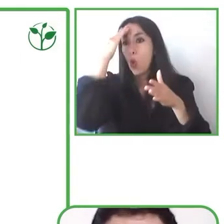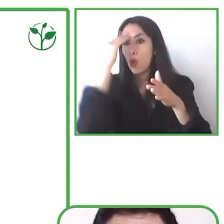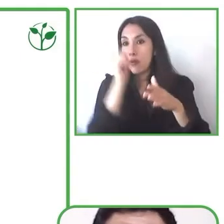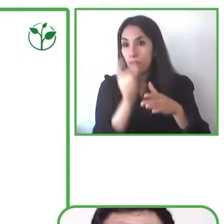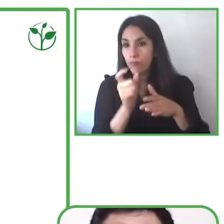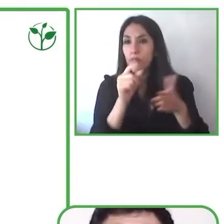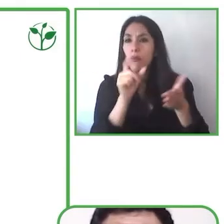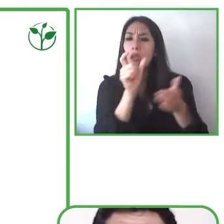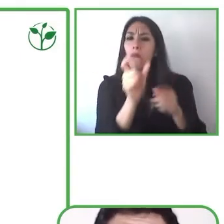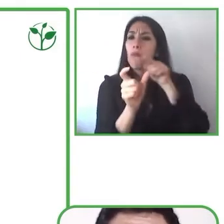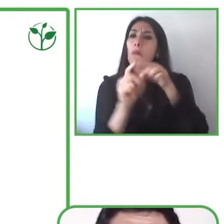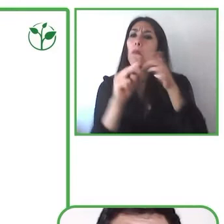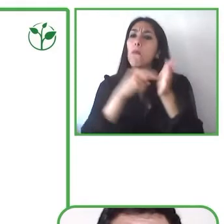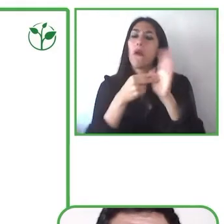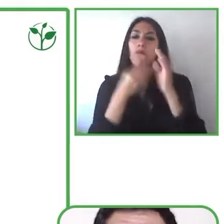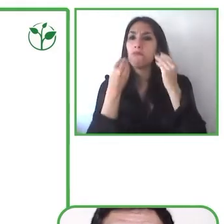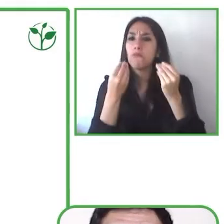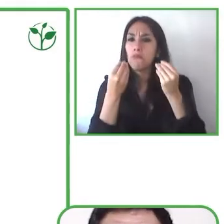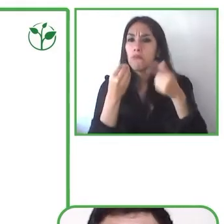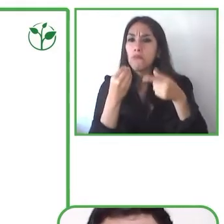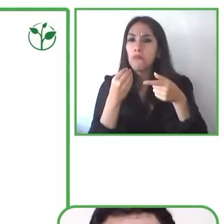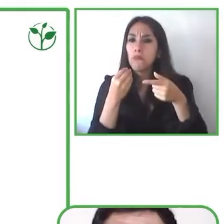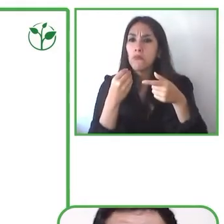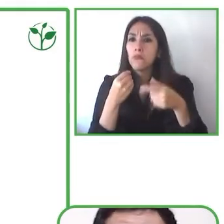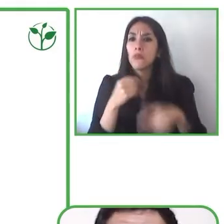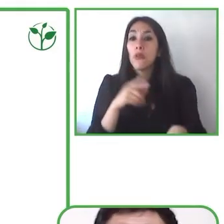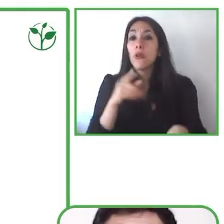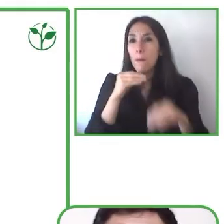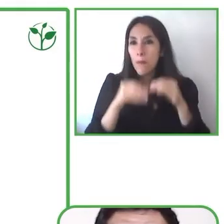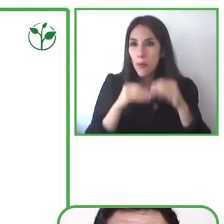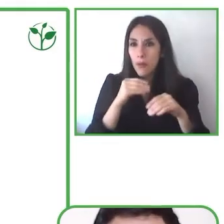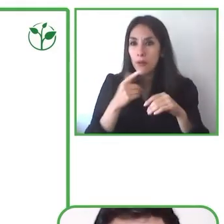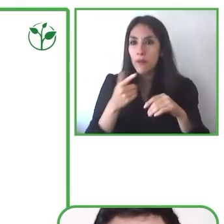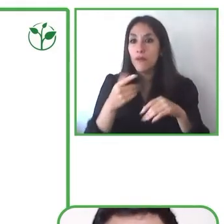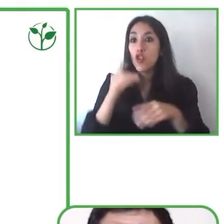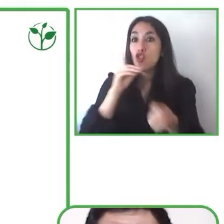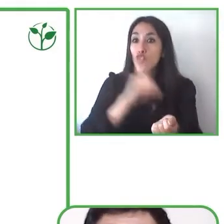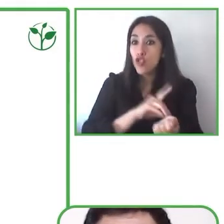genetic syndromes especially in those children with typical development